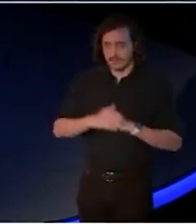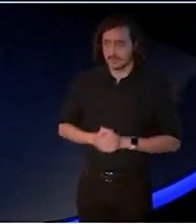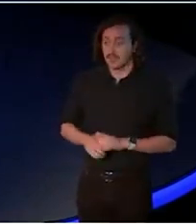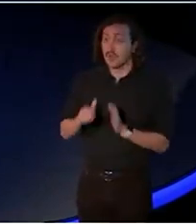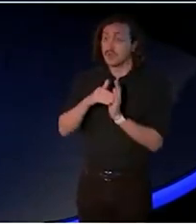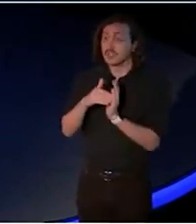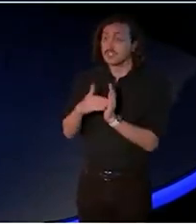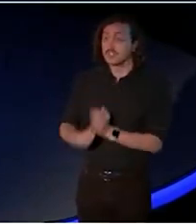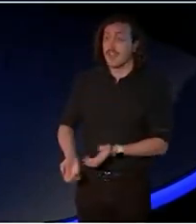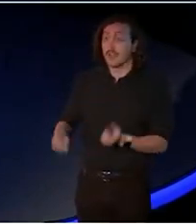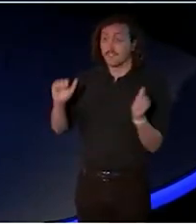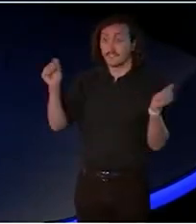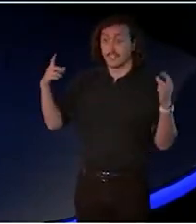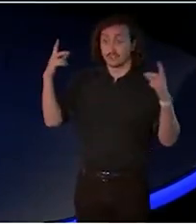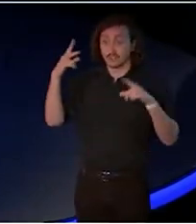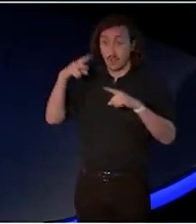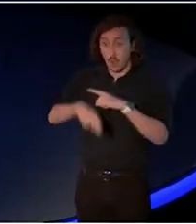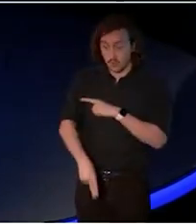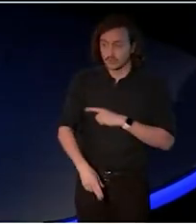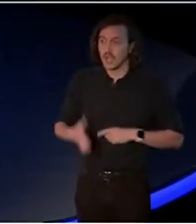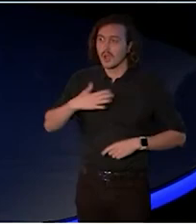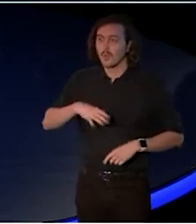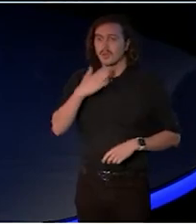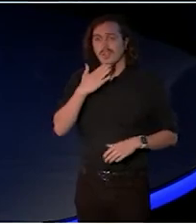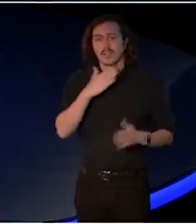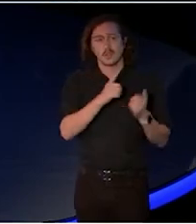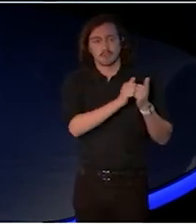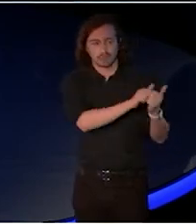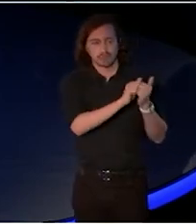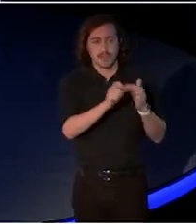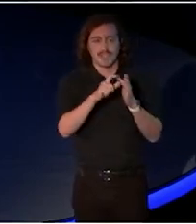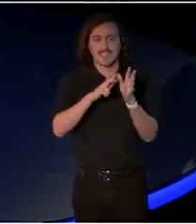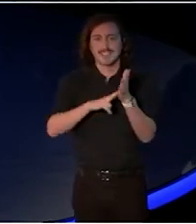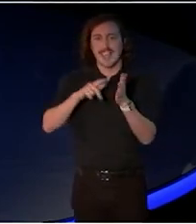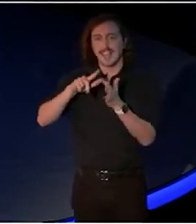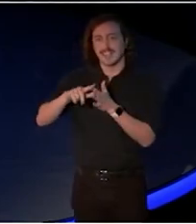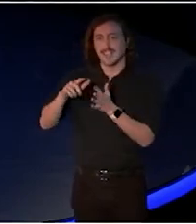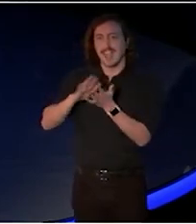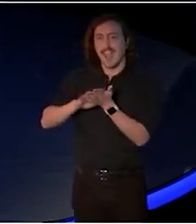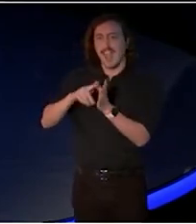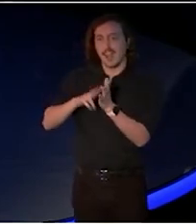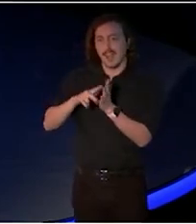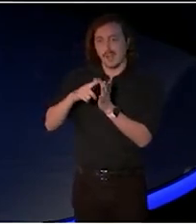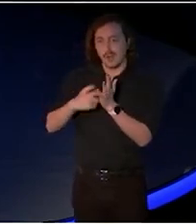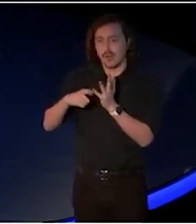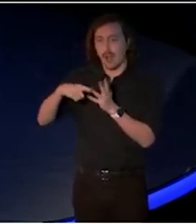I want to thank a colleague, Dane Hunnerup, who's calling the show working backstage.